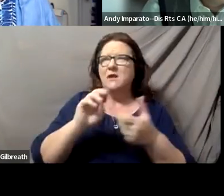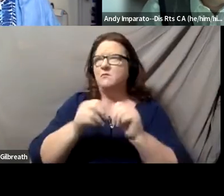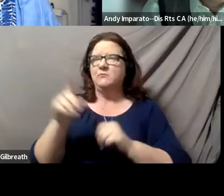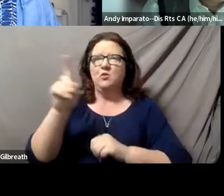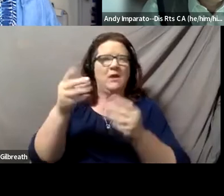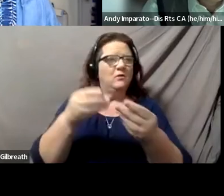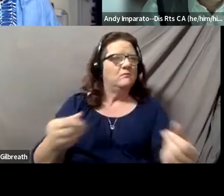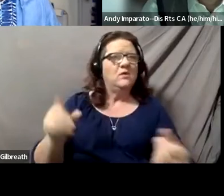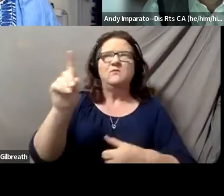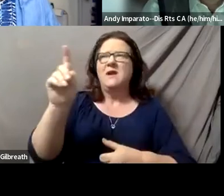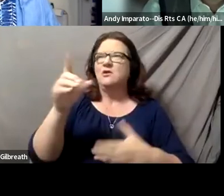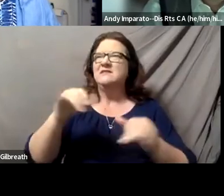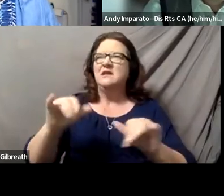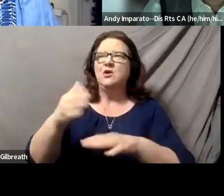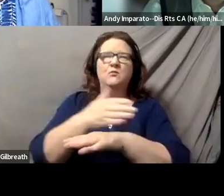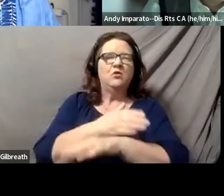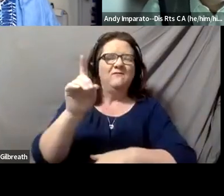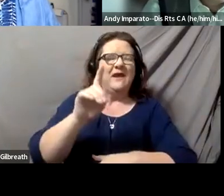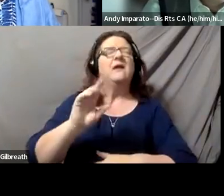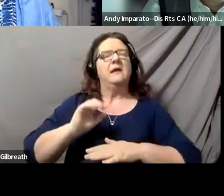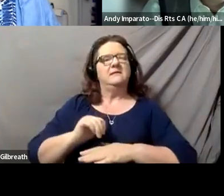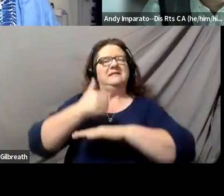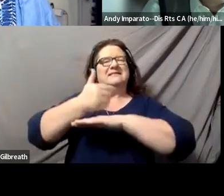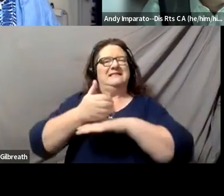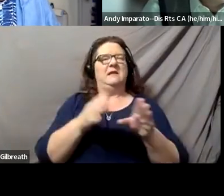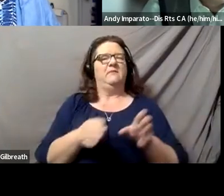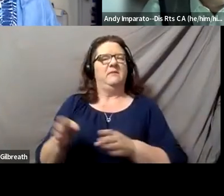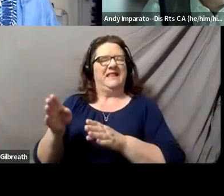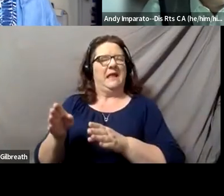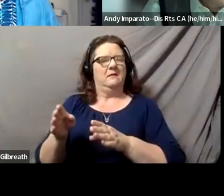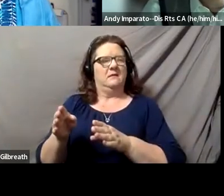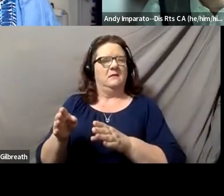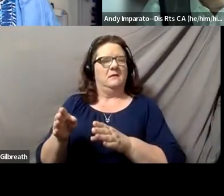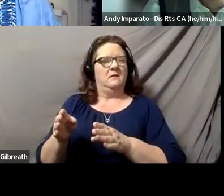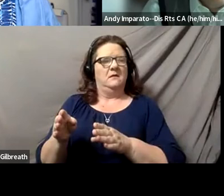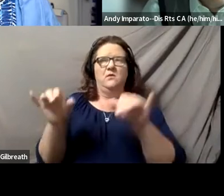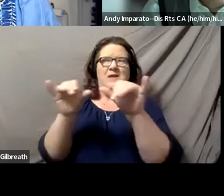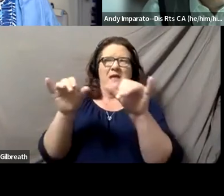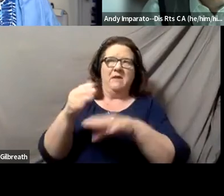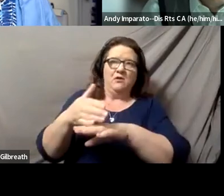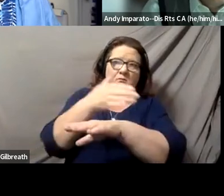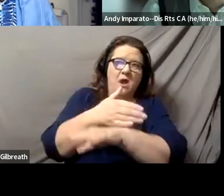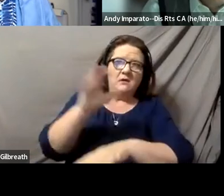and having a plan in place where we can, you can measure the progress which is being made